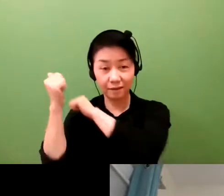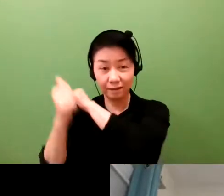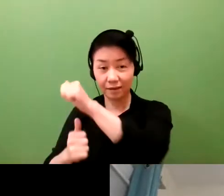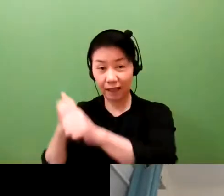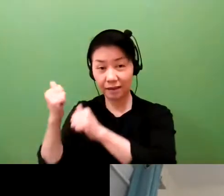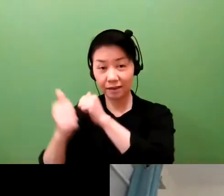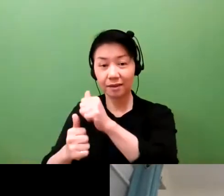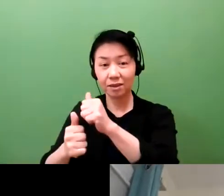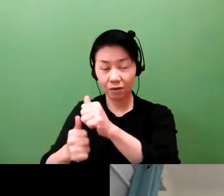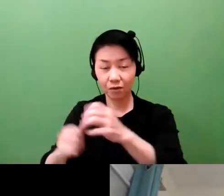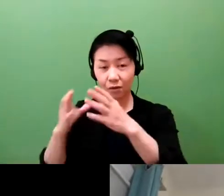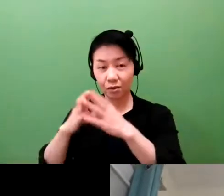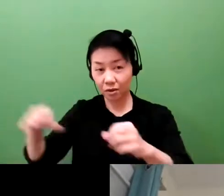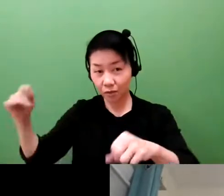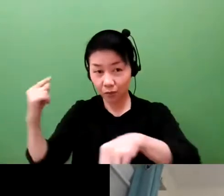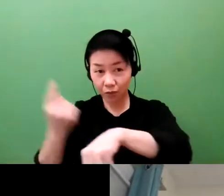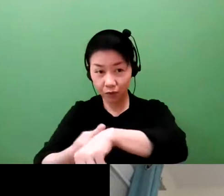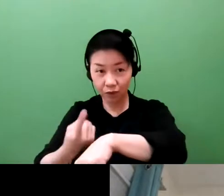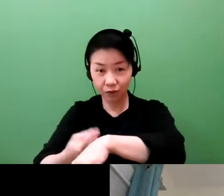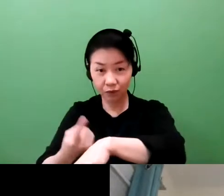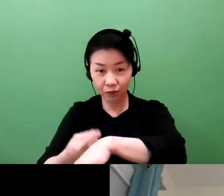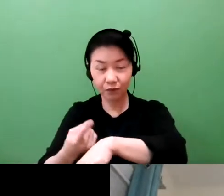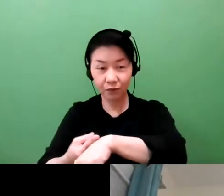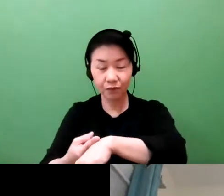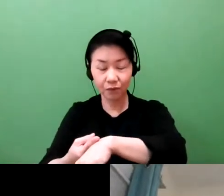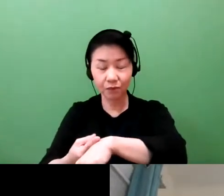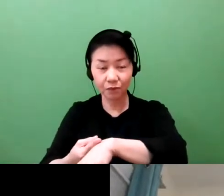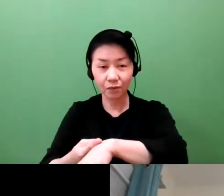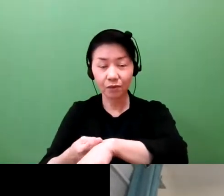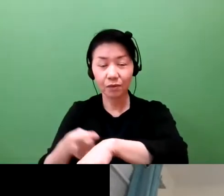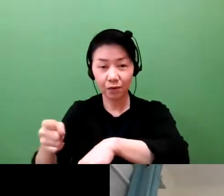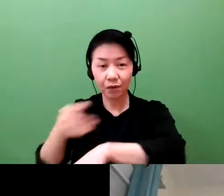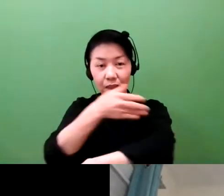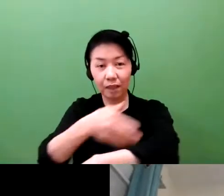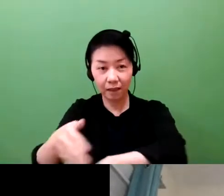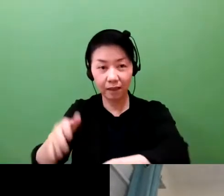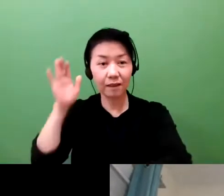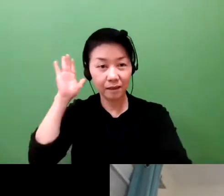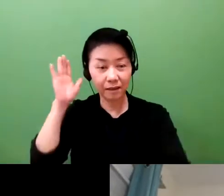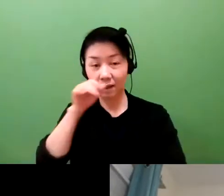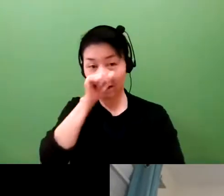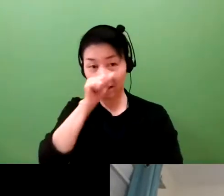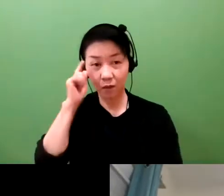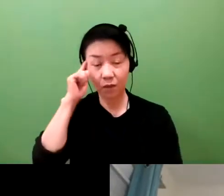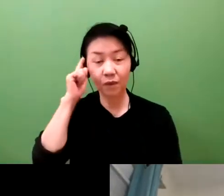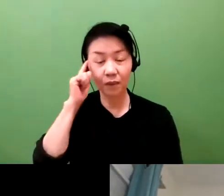There's a famous quote that's attributed to a senior level executive at the American company Coca-Cola.